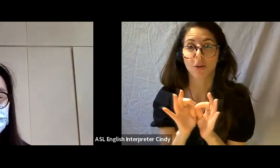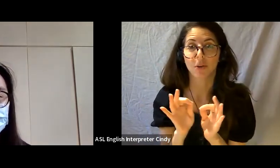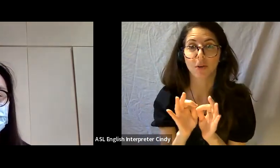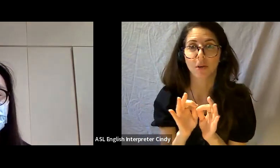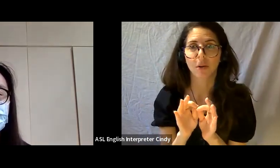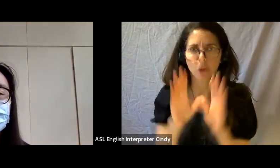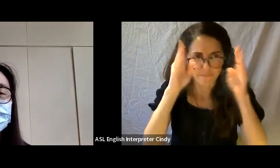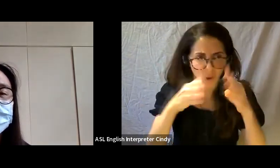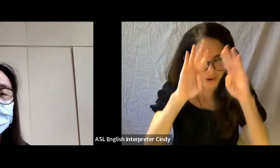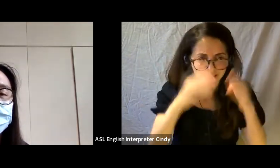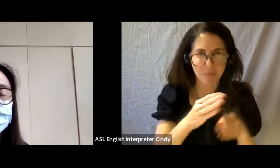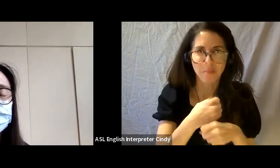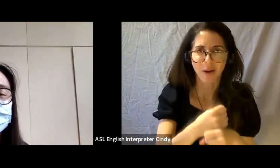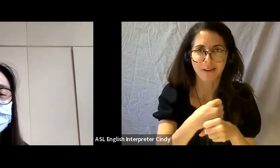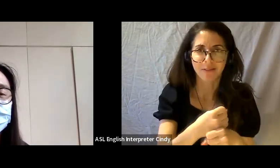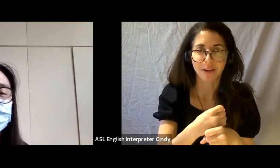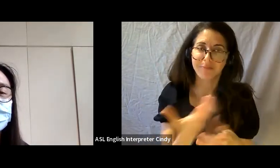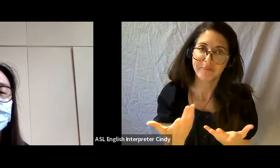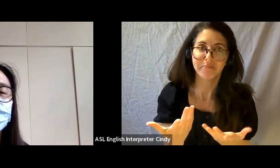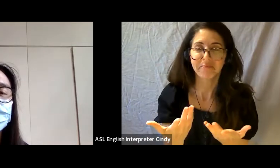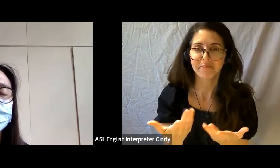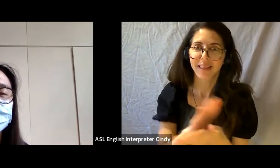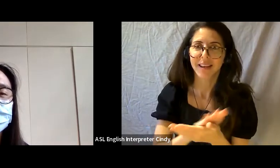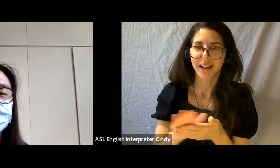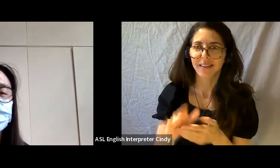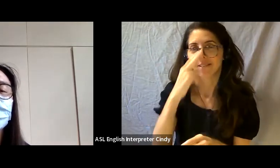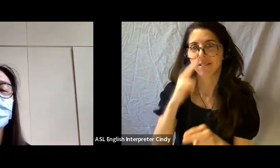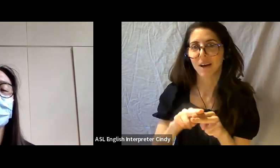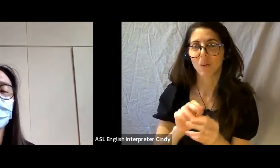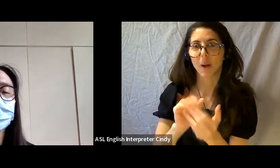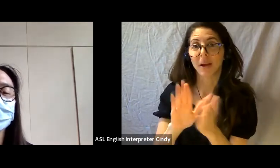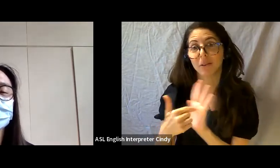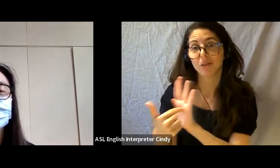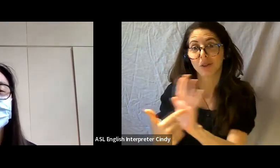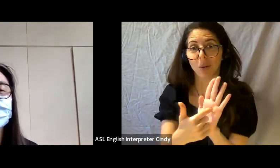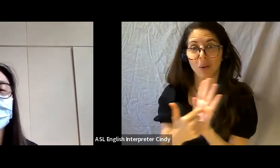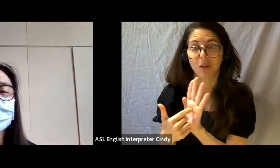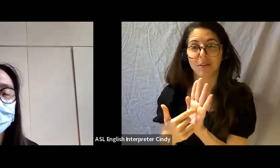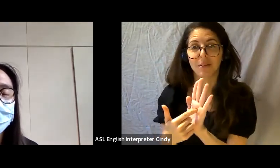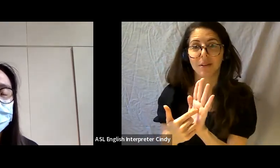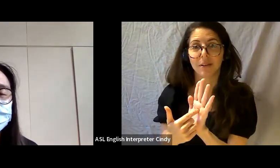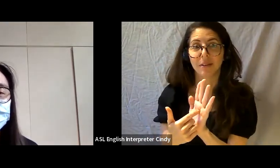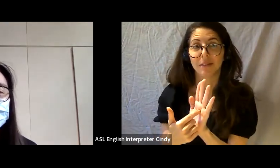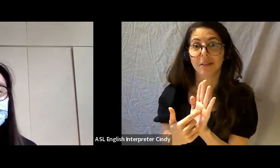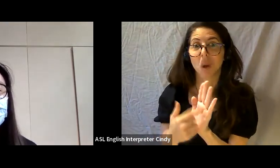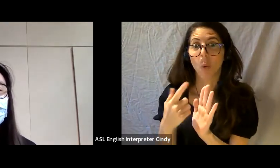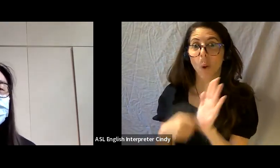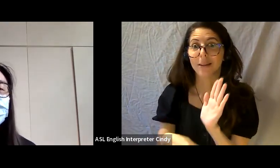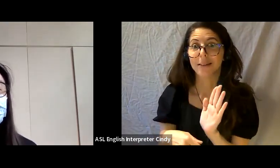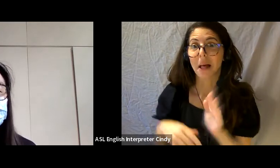I thought this was kind of a fun way to show what was not there yet in the show, called undeliverable.